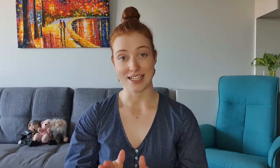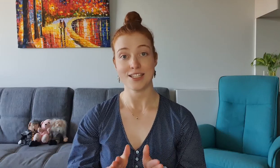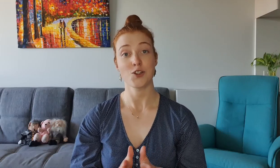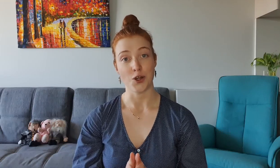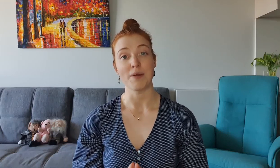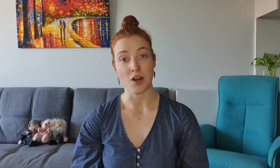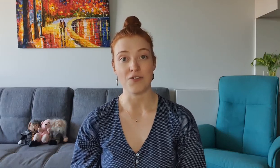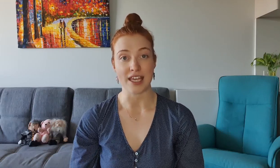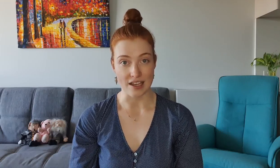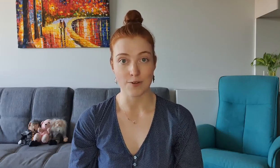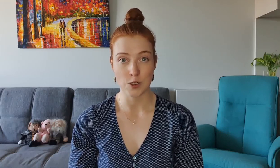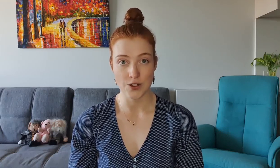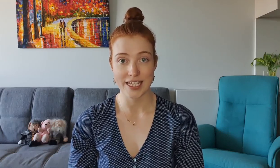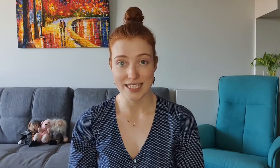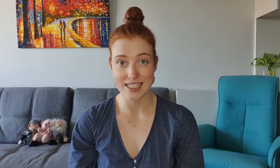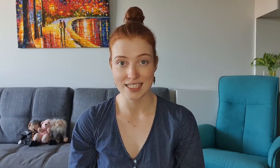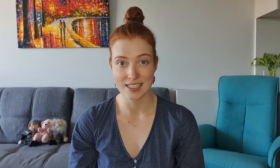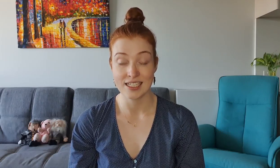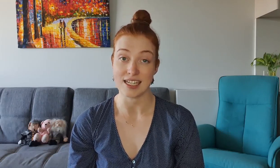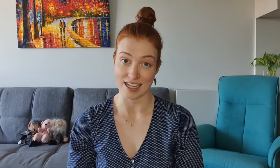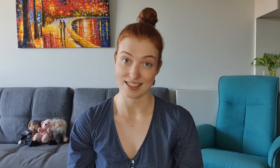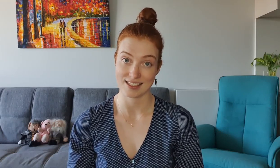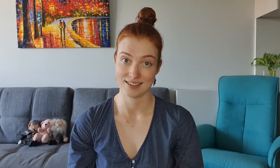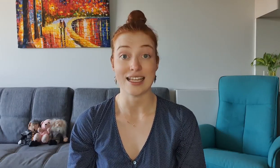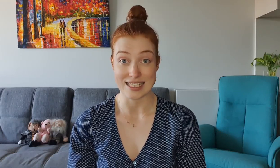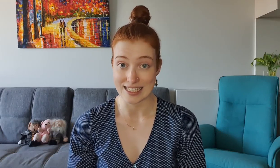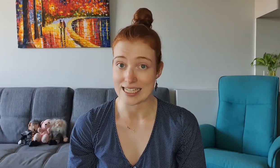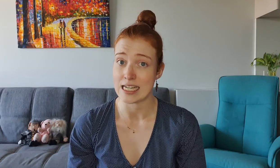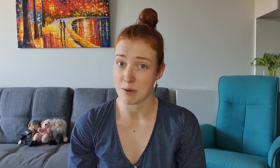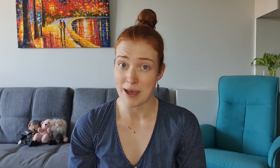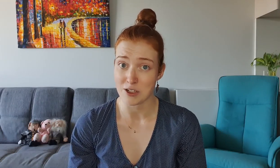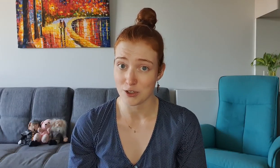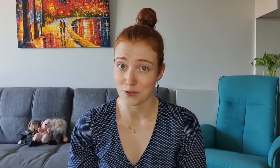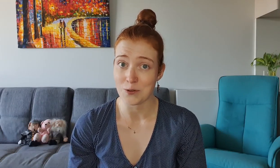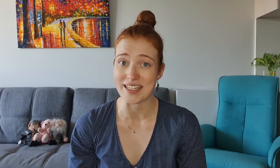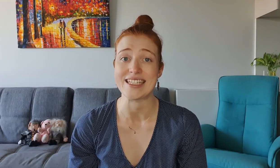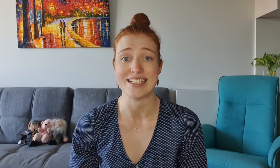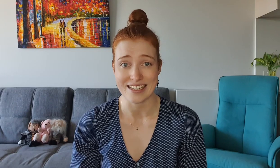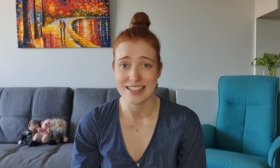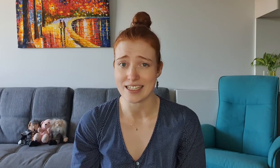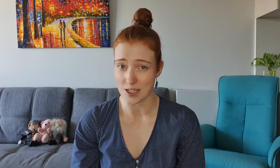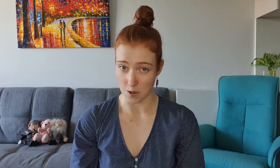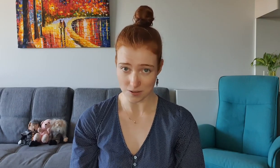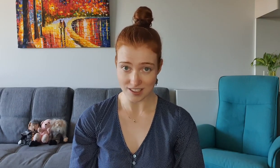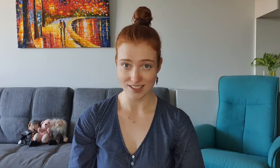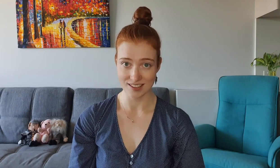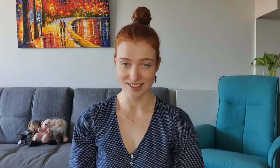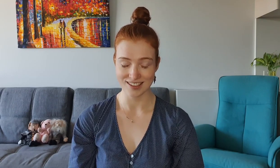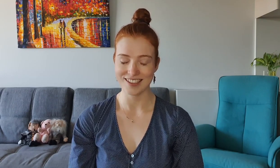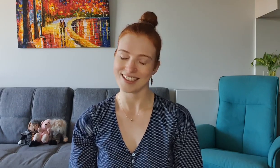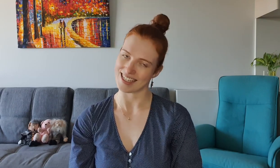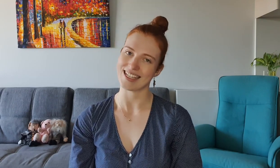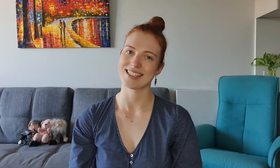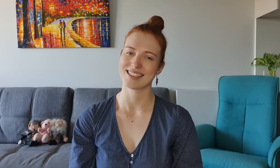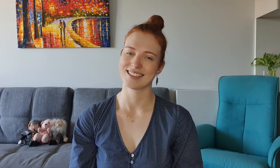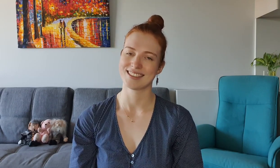Has this show been off the air for two years? Yes. Is the season I'm about review nearly six years old? Yes.